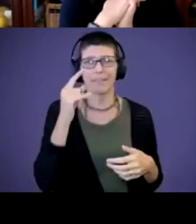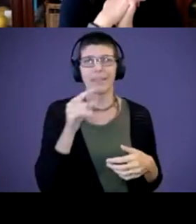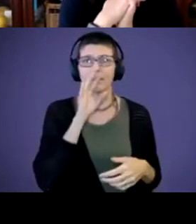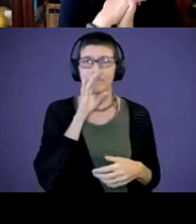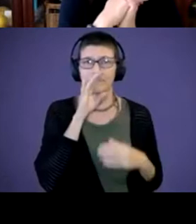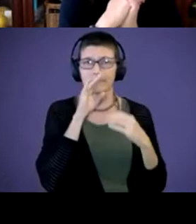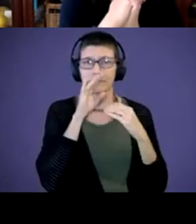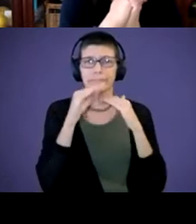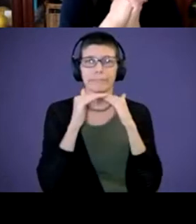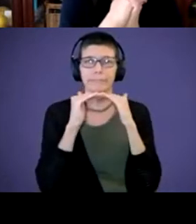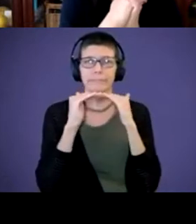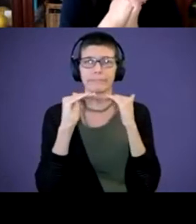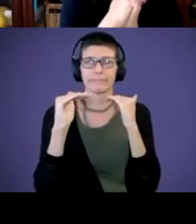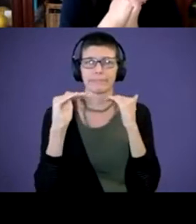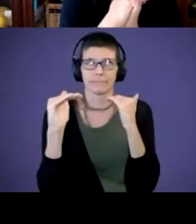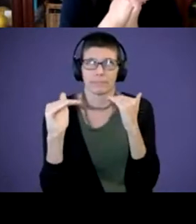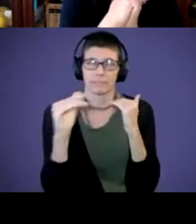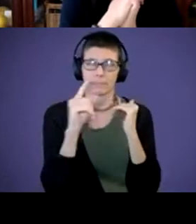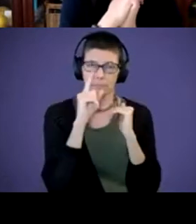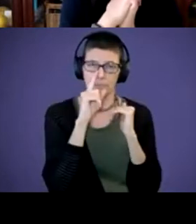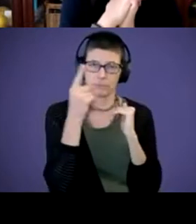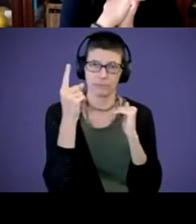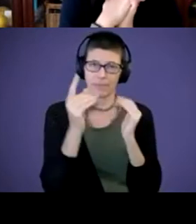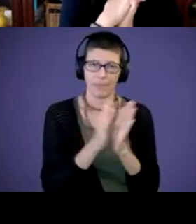Like they don't want to listen to the book anymore. The book is no longer interesting. So